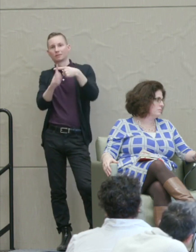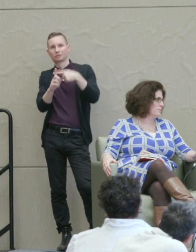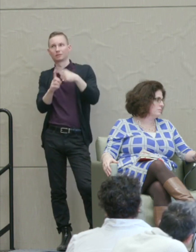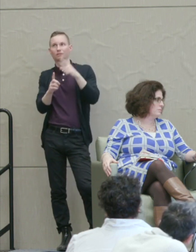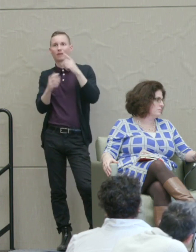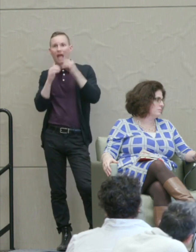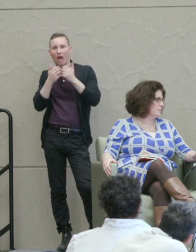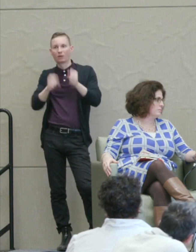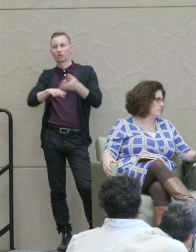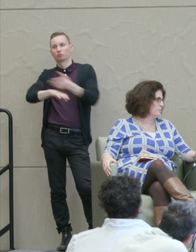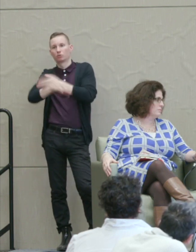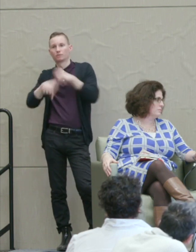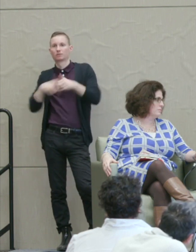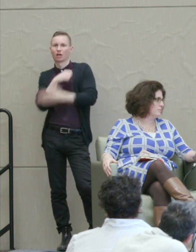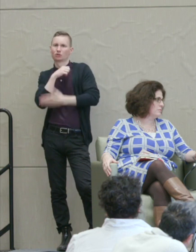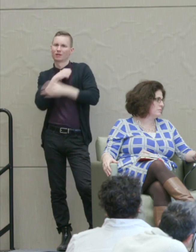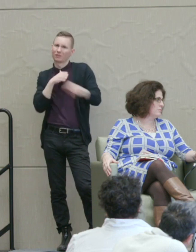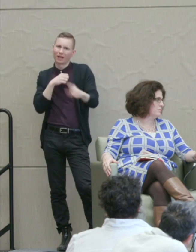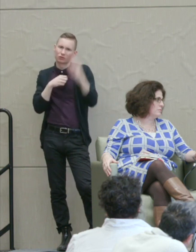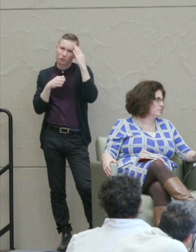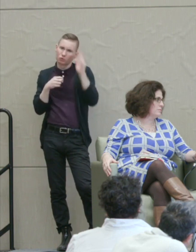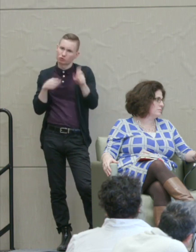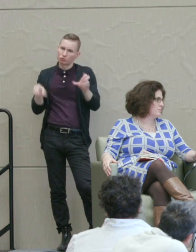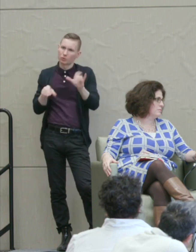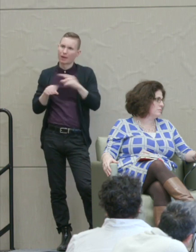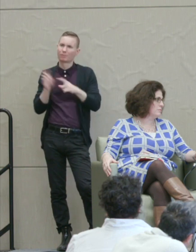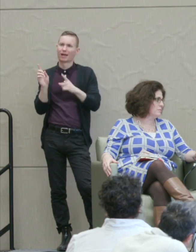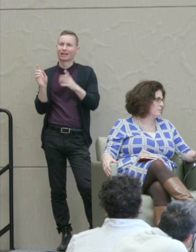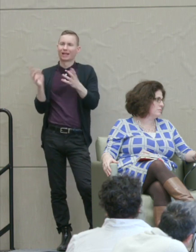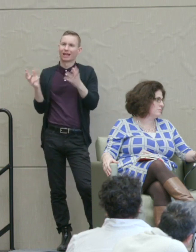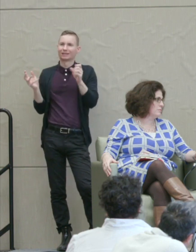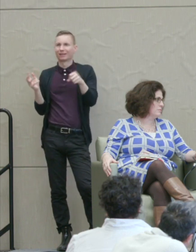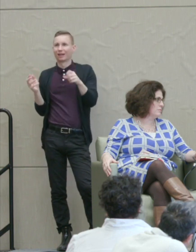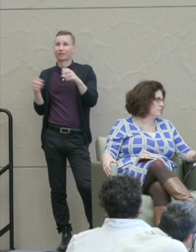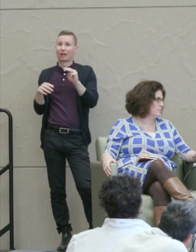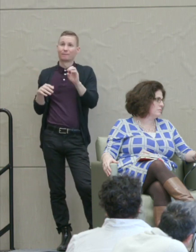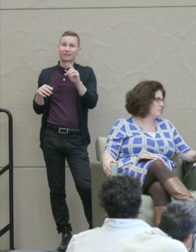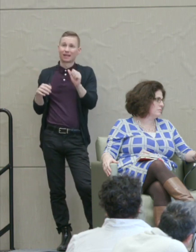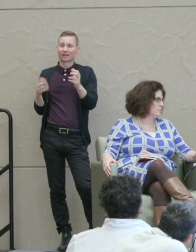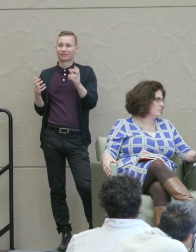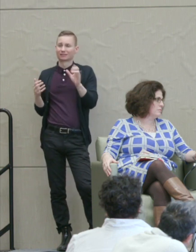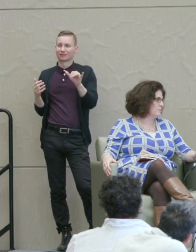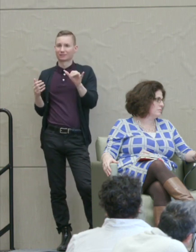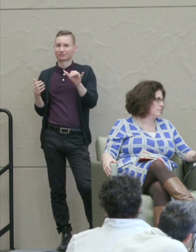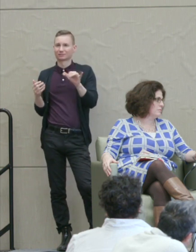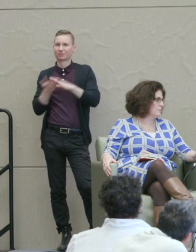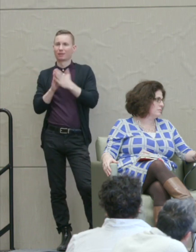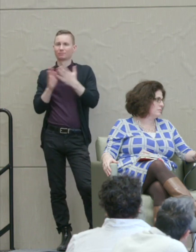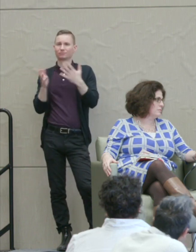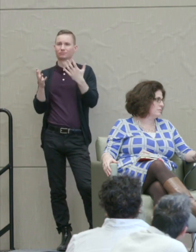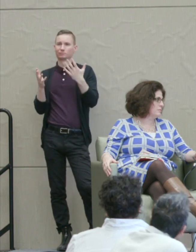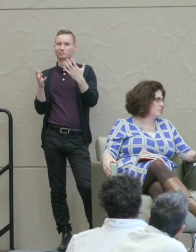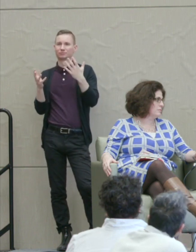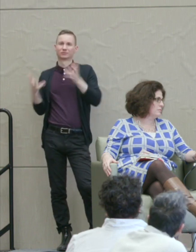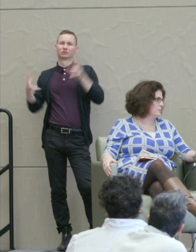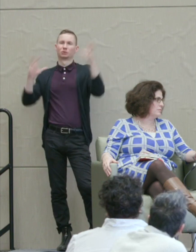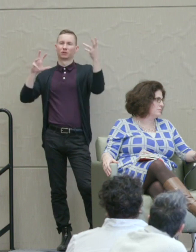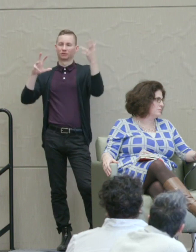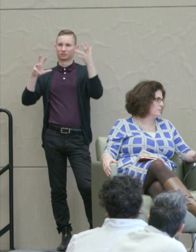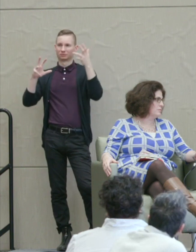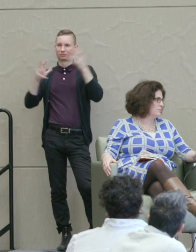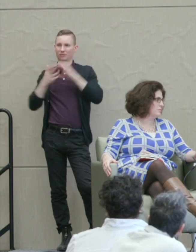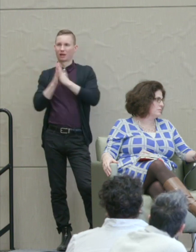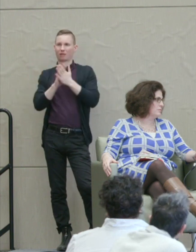And I think they know that but it's so ... The media have gotten distorted into a kind of,